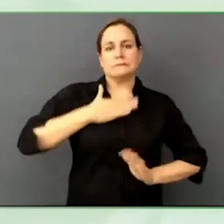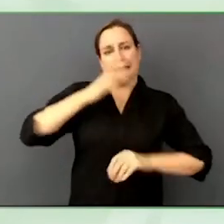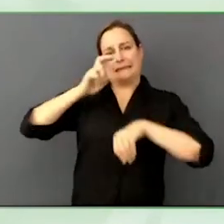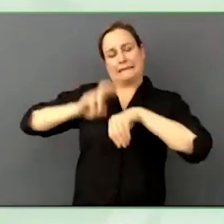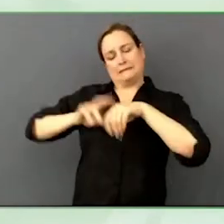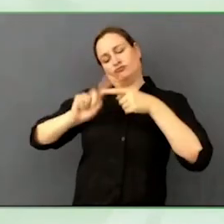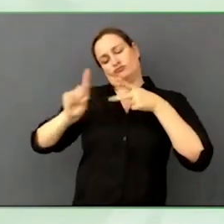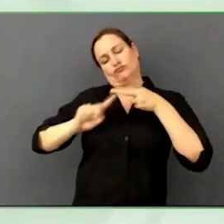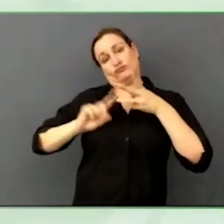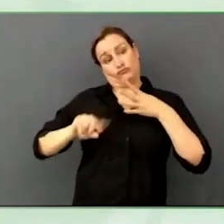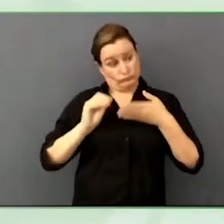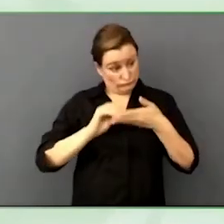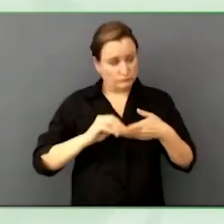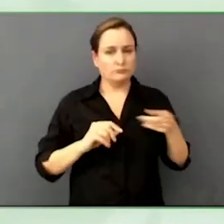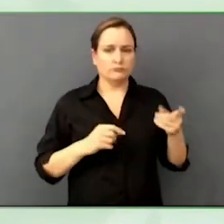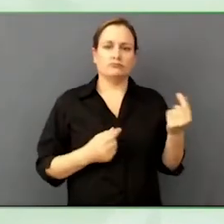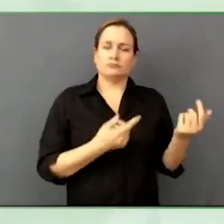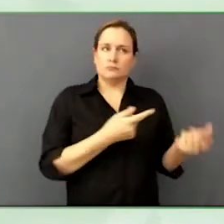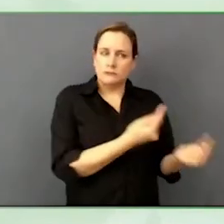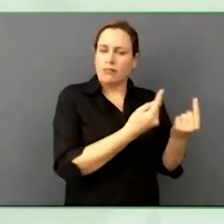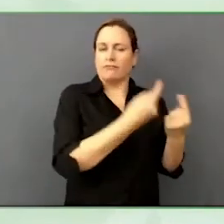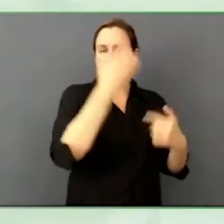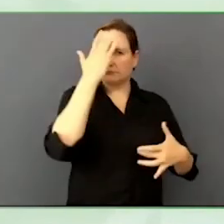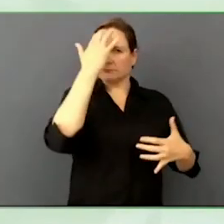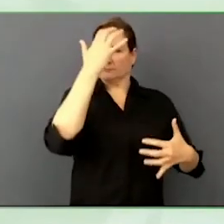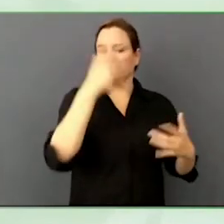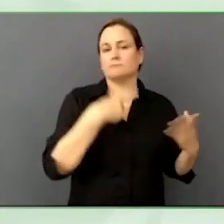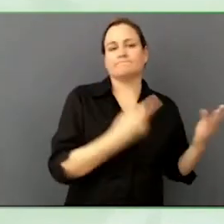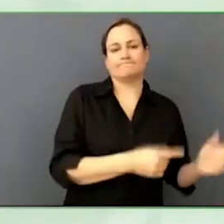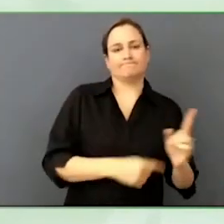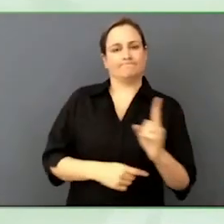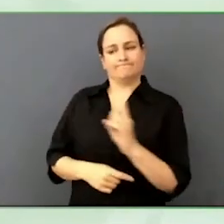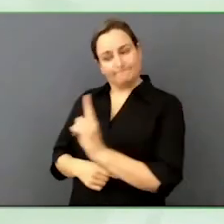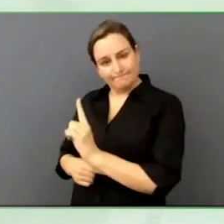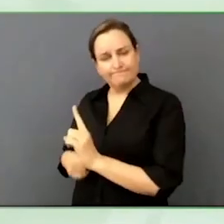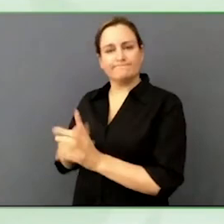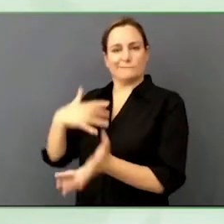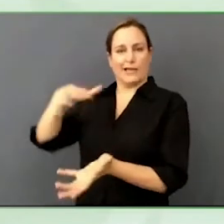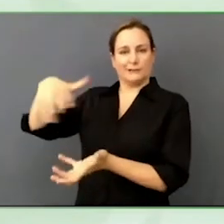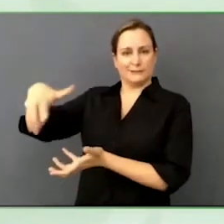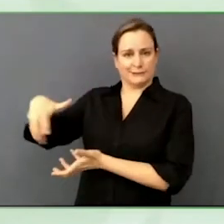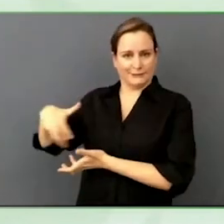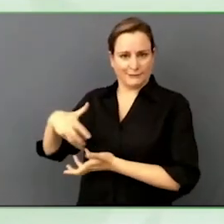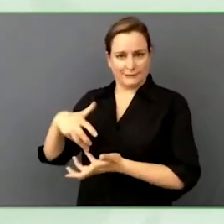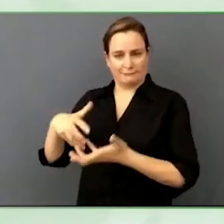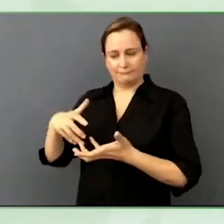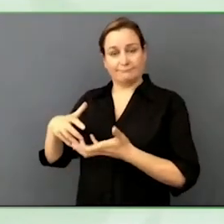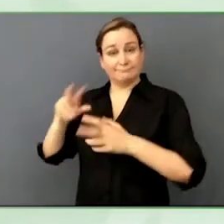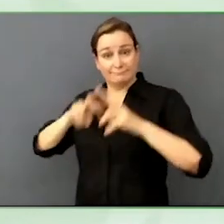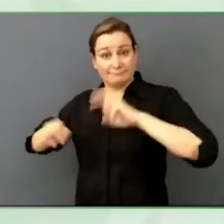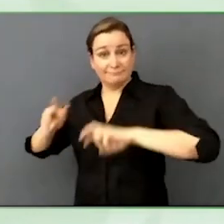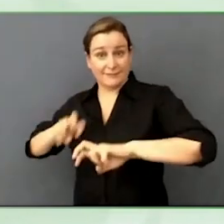Expand on their preference. The first thing that these individuals would do is say, hey